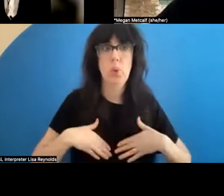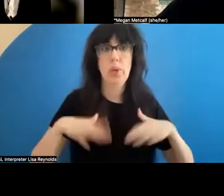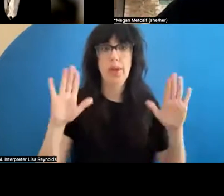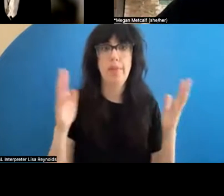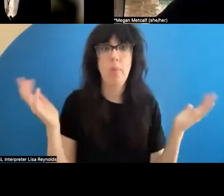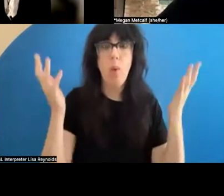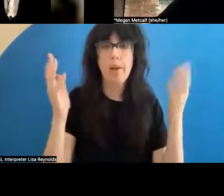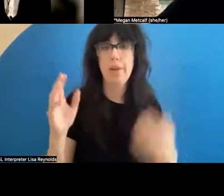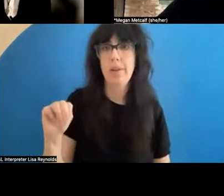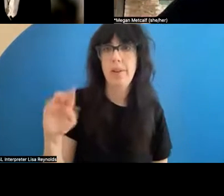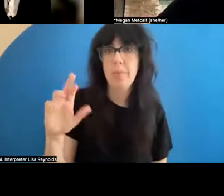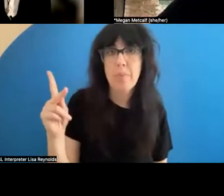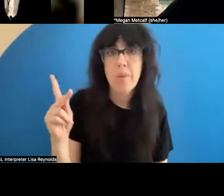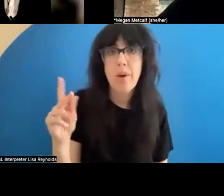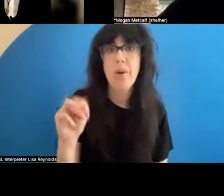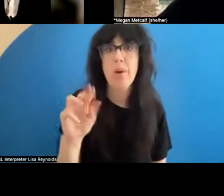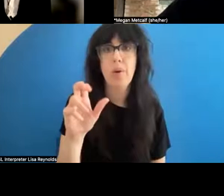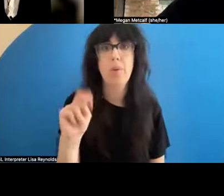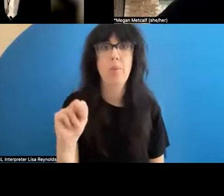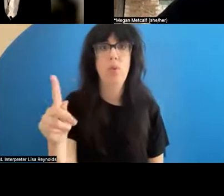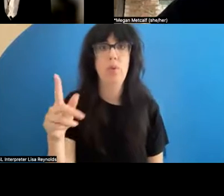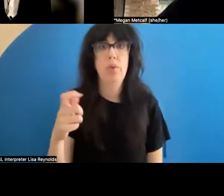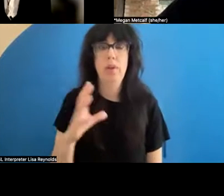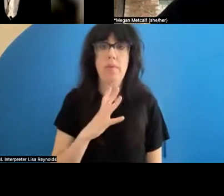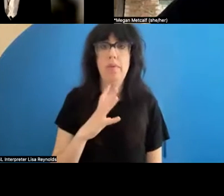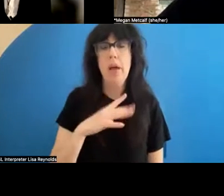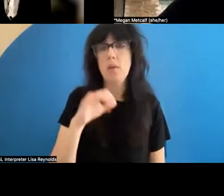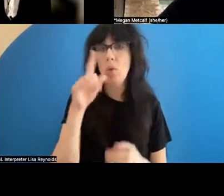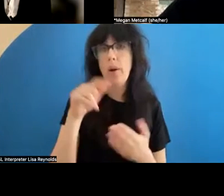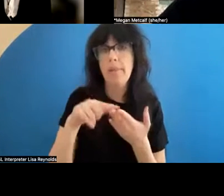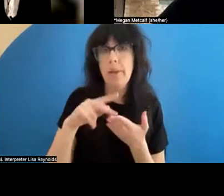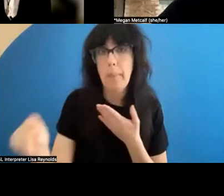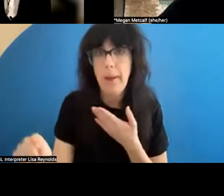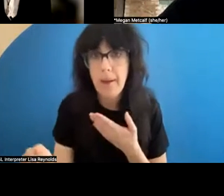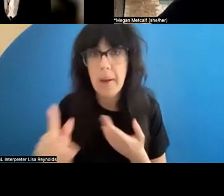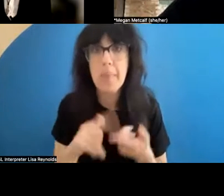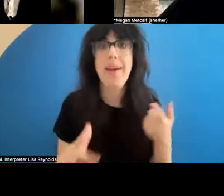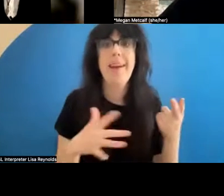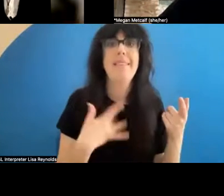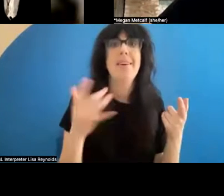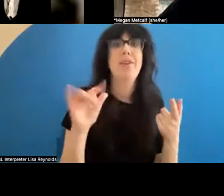, on giving up, it doesn't matter if I don't get paid, and I think that's also problematic